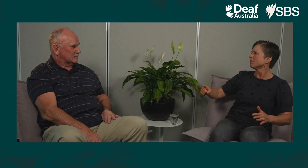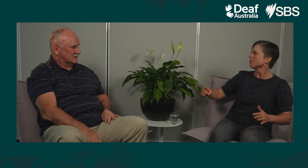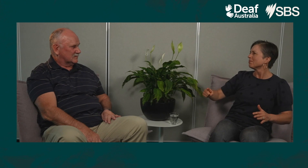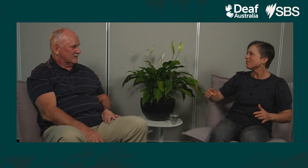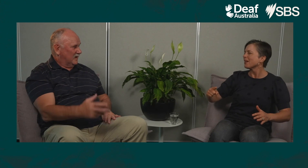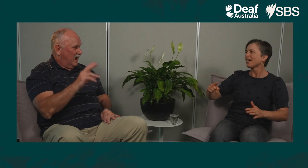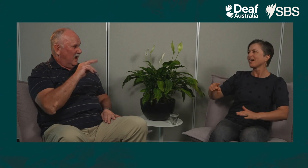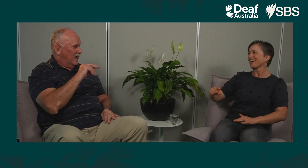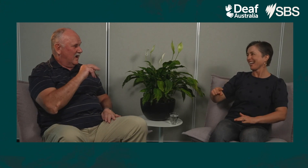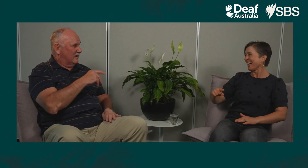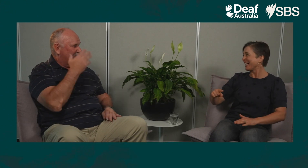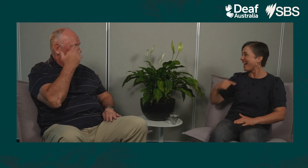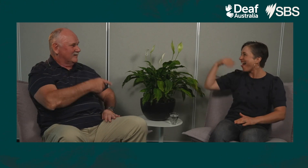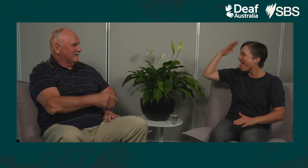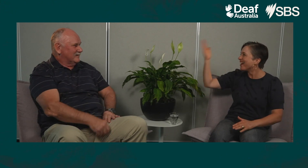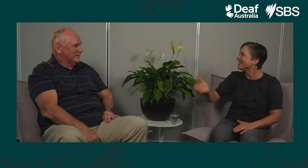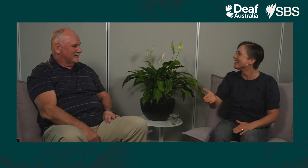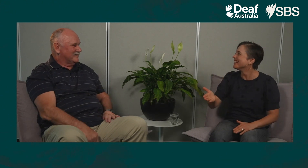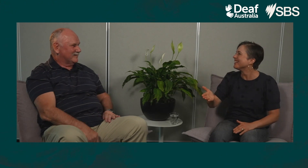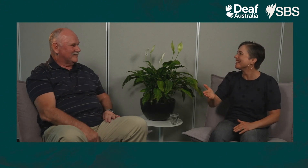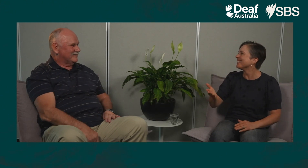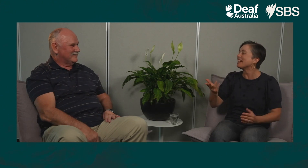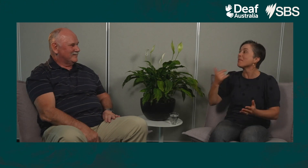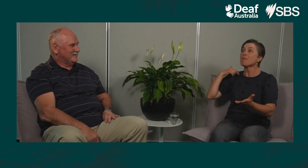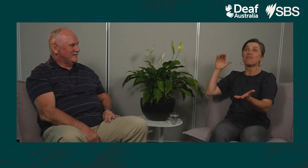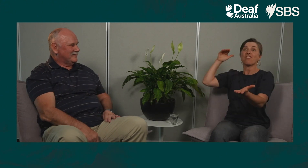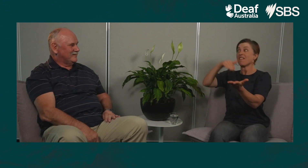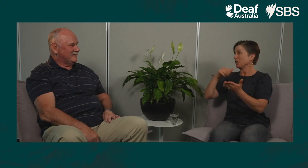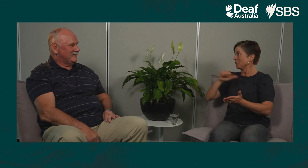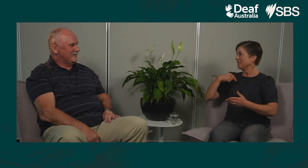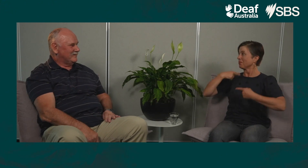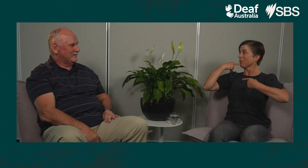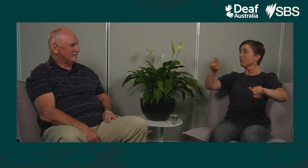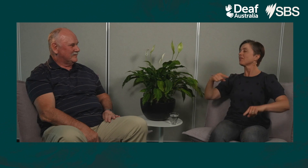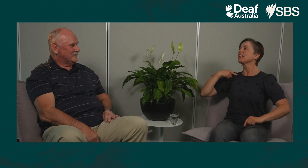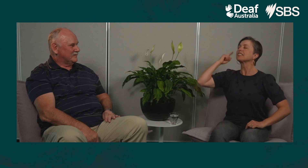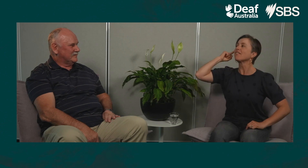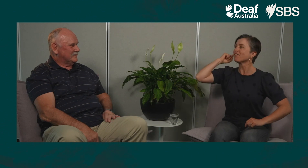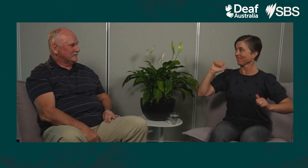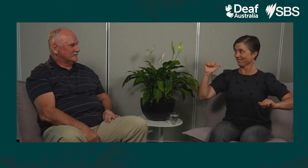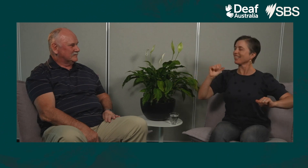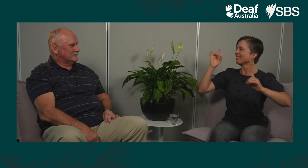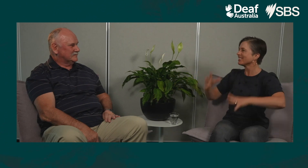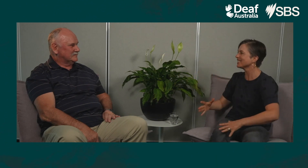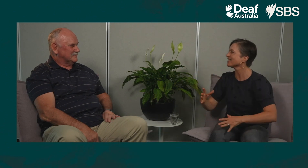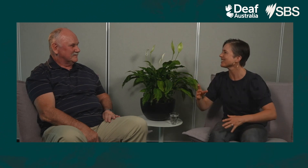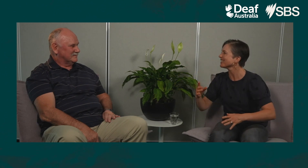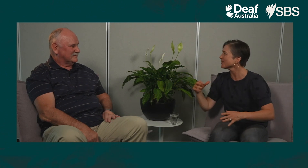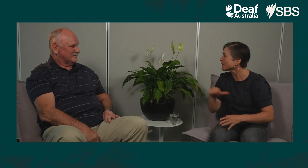Yes when they’re speaking at you and you’re not aware They don’t know. So should I announce that I am Deaf every time I enter a shop?